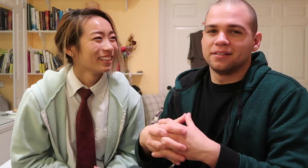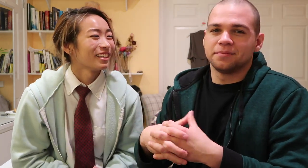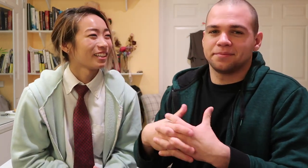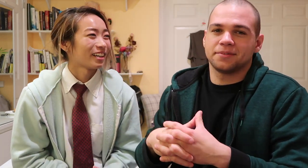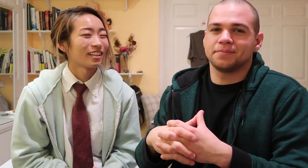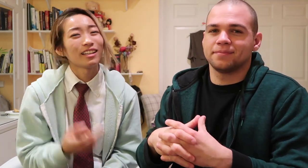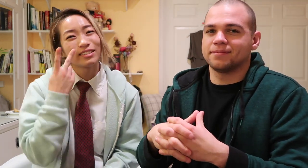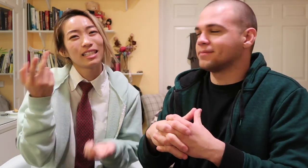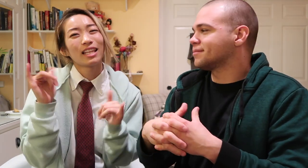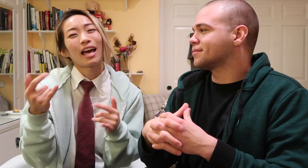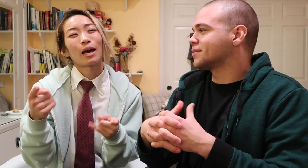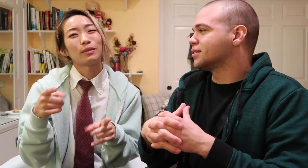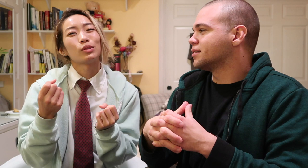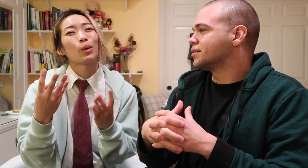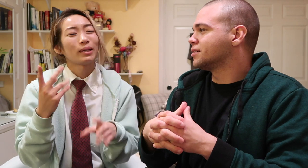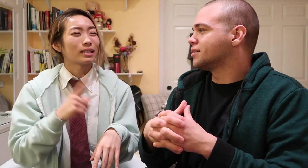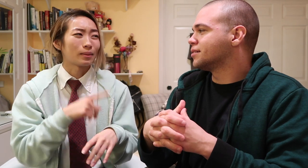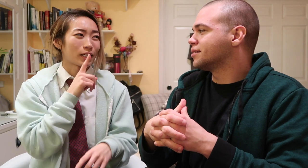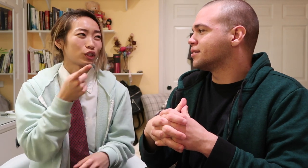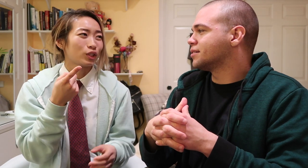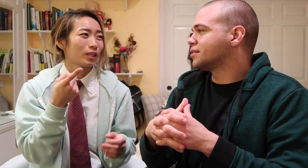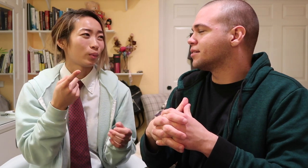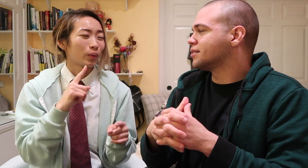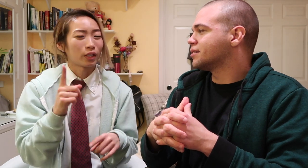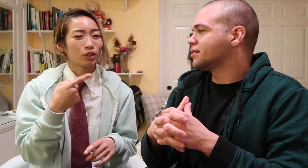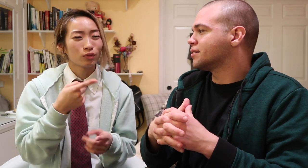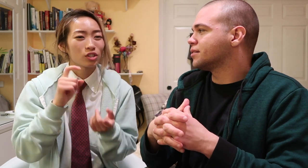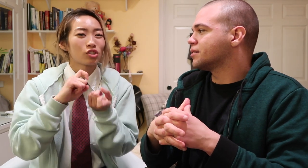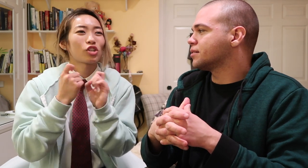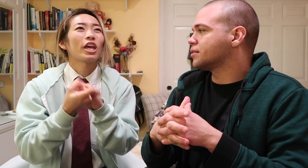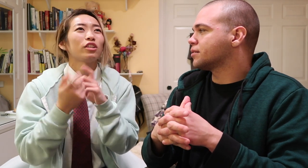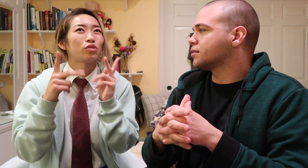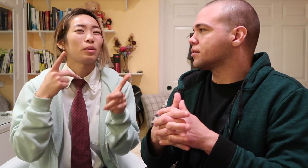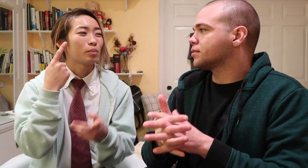yeah and I've seen that happen so many times actually where you've just changed people's